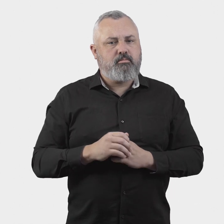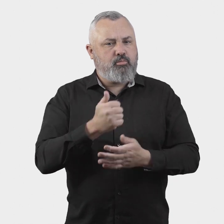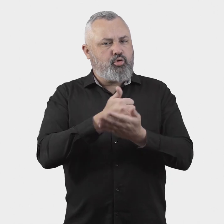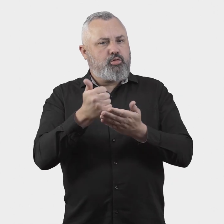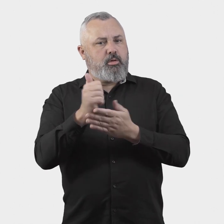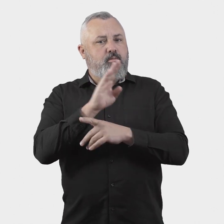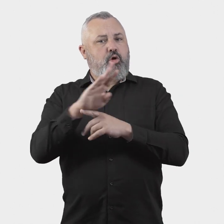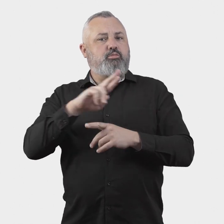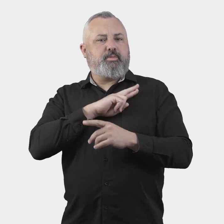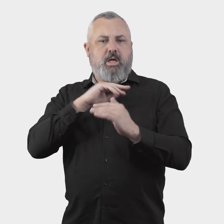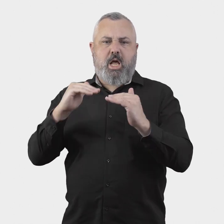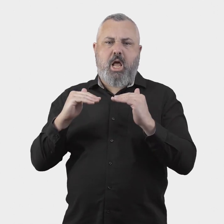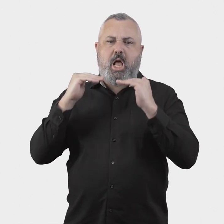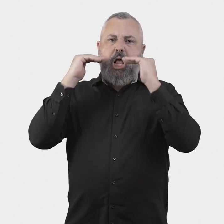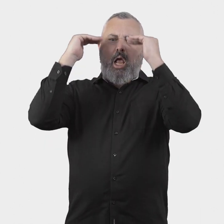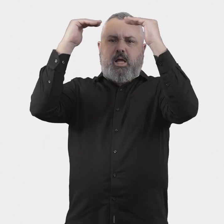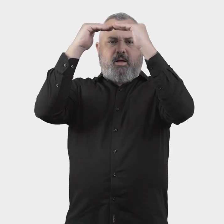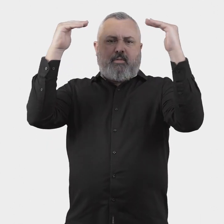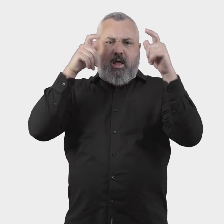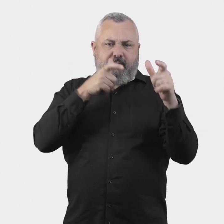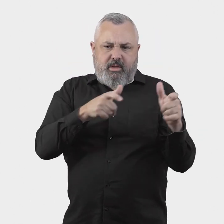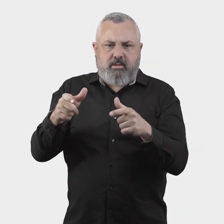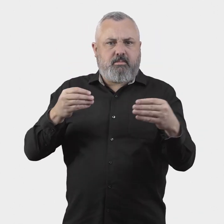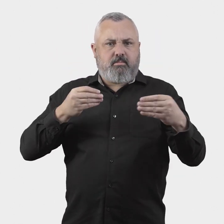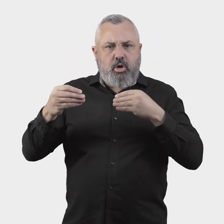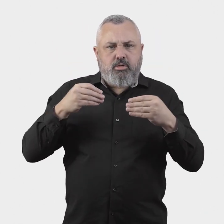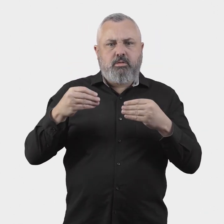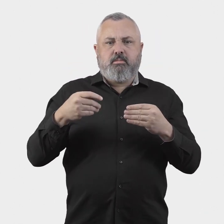Boards also typically have responsibility for corporate governance,